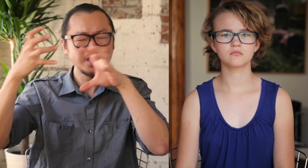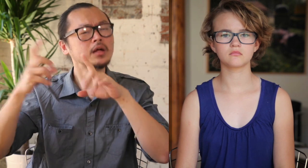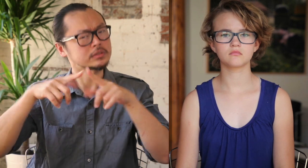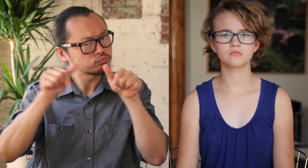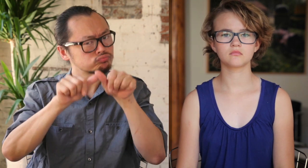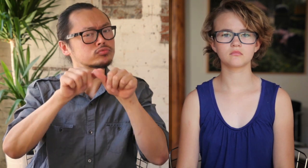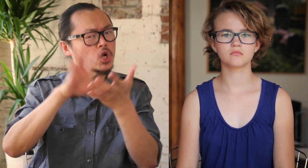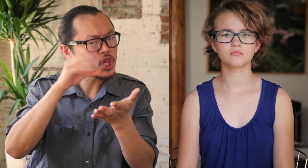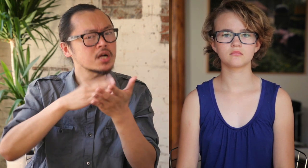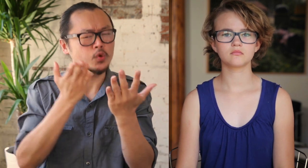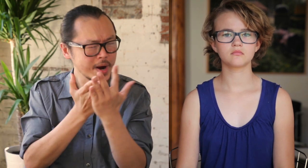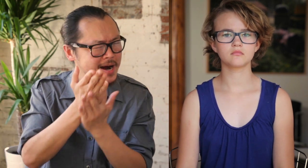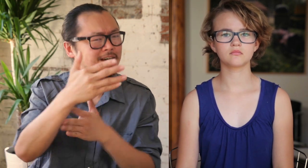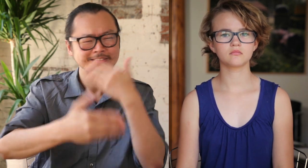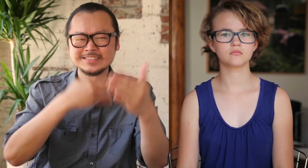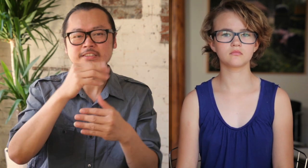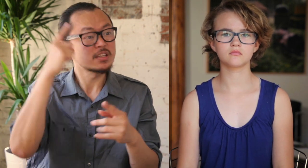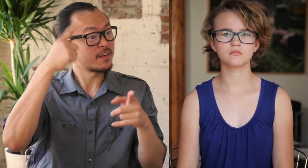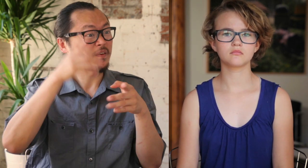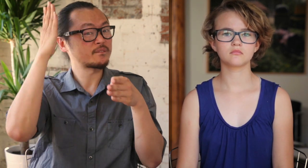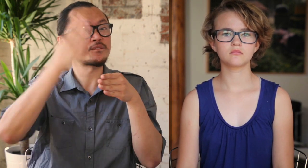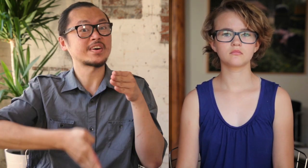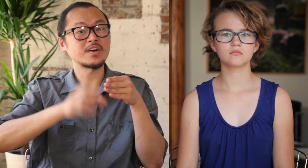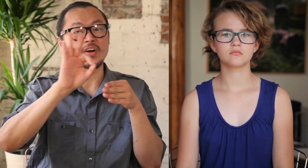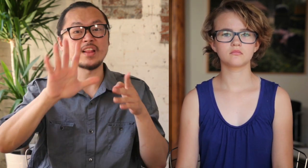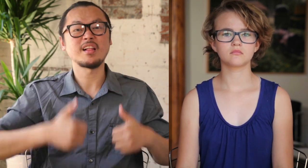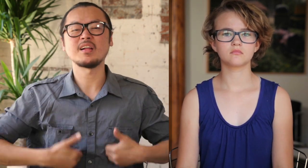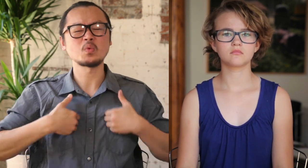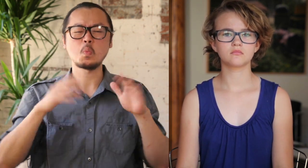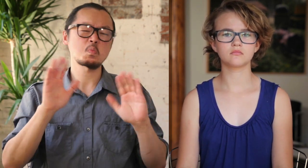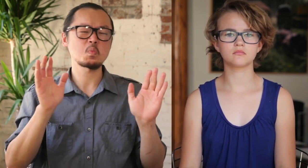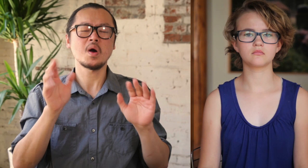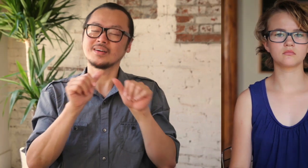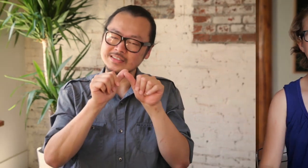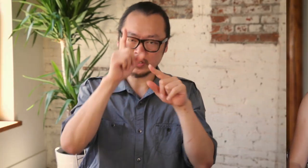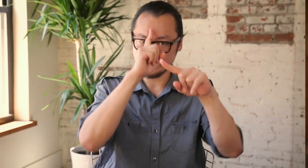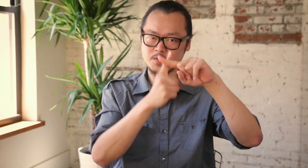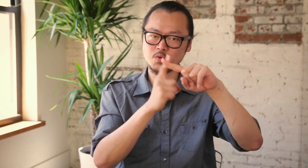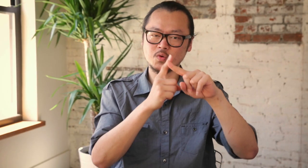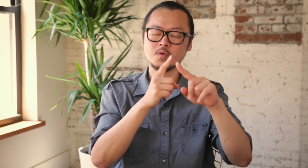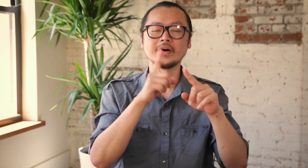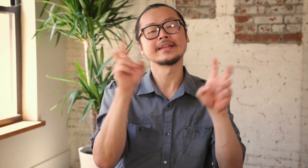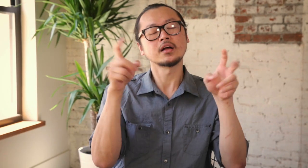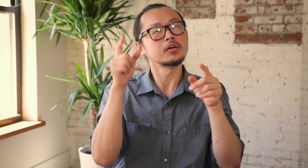You have to keep learning and keep moving. It's never the end of your life. Stay positive.